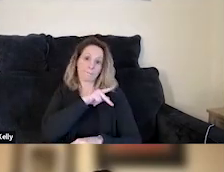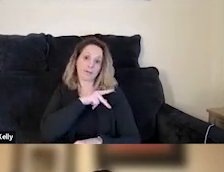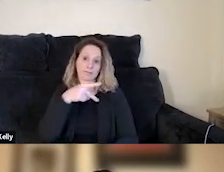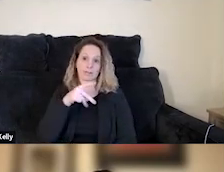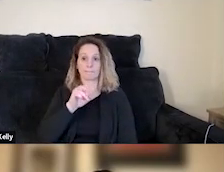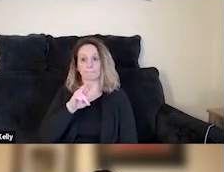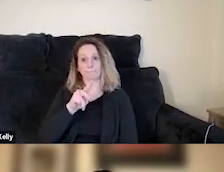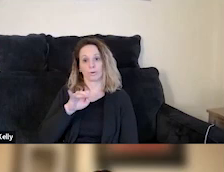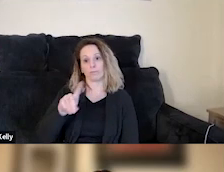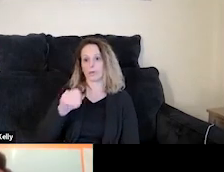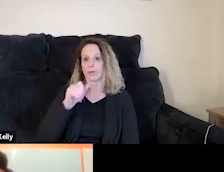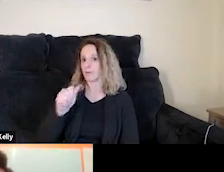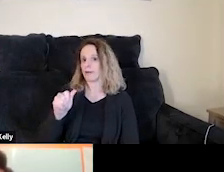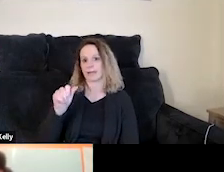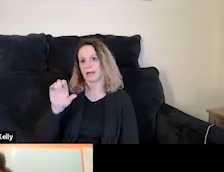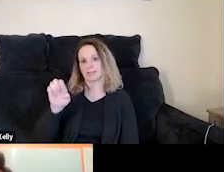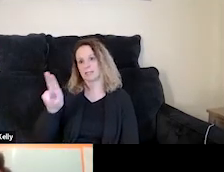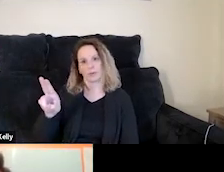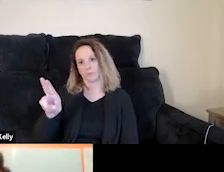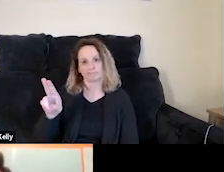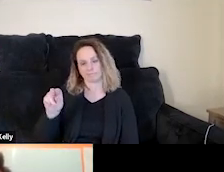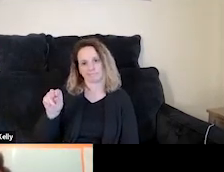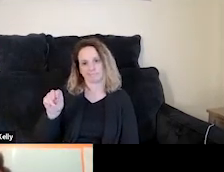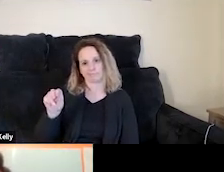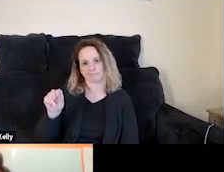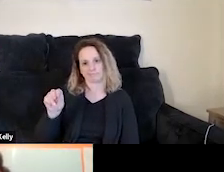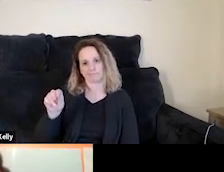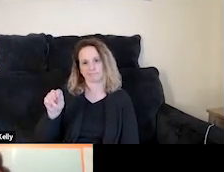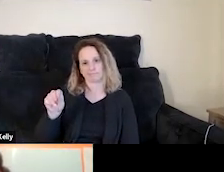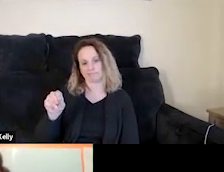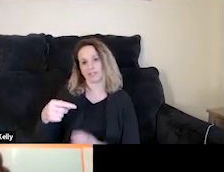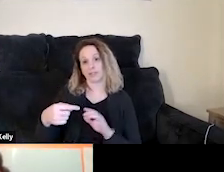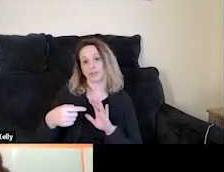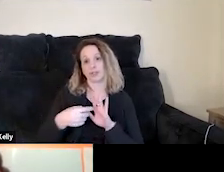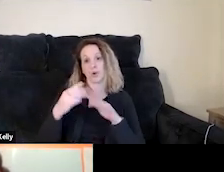It is not for CEUs. This is indicated on the slide here.